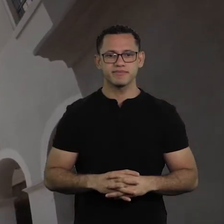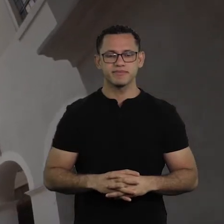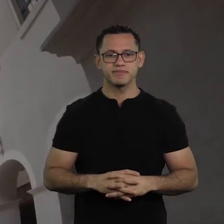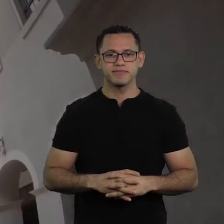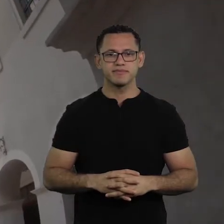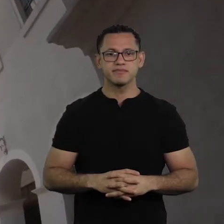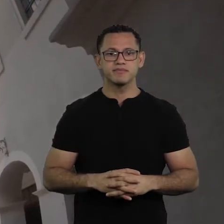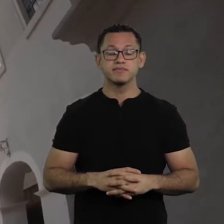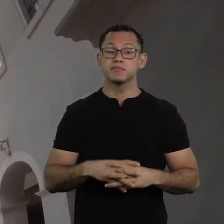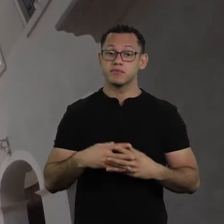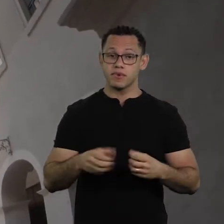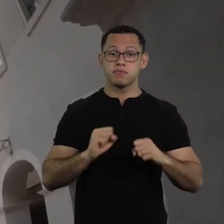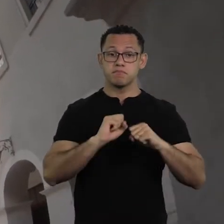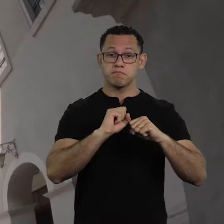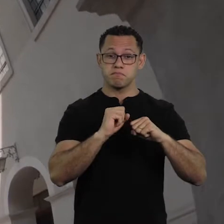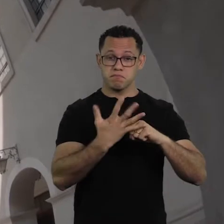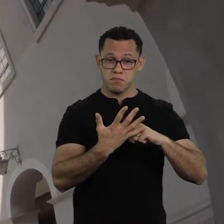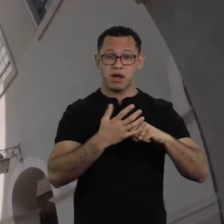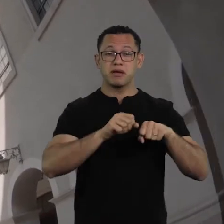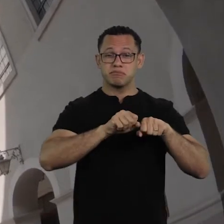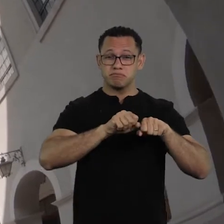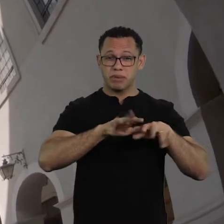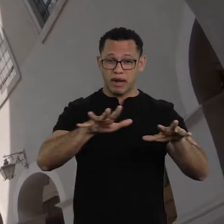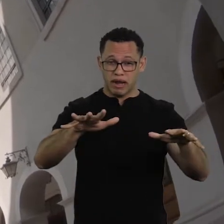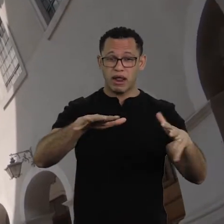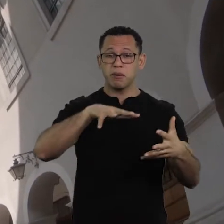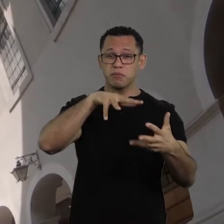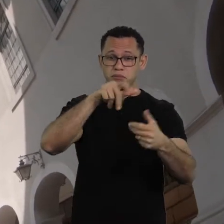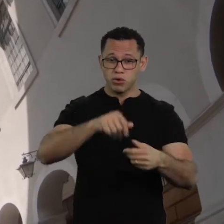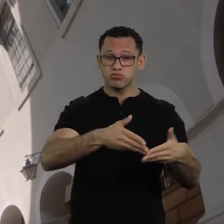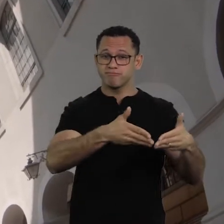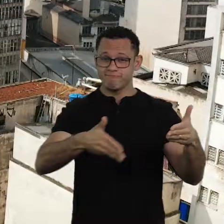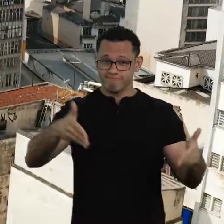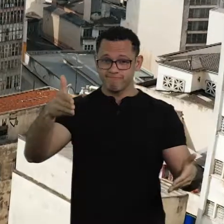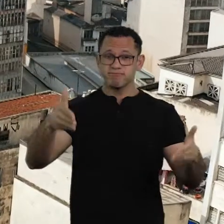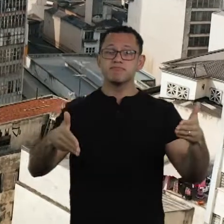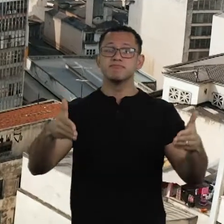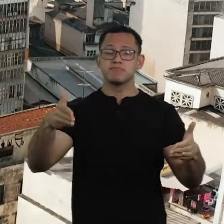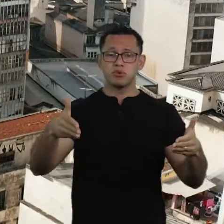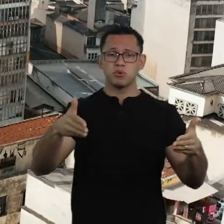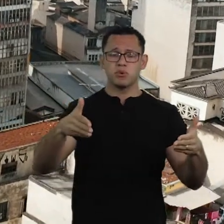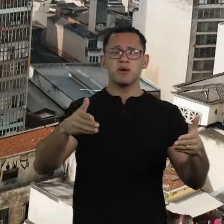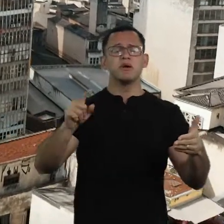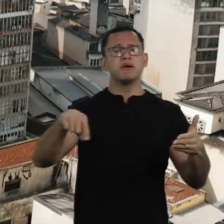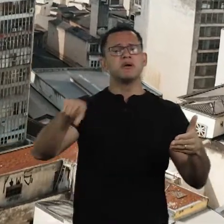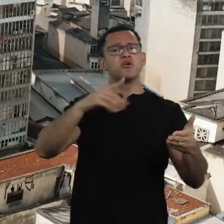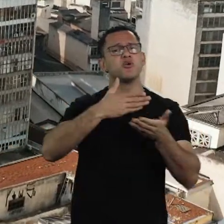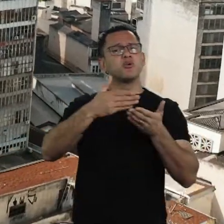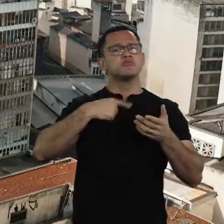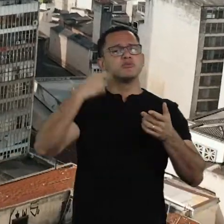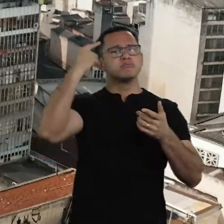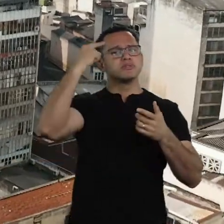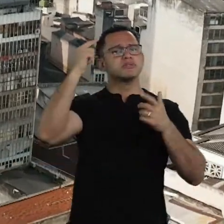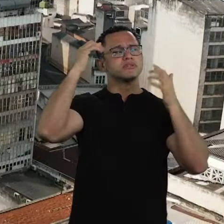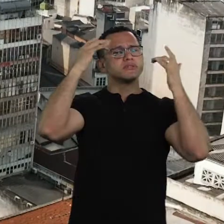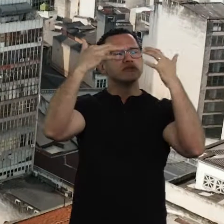The social reach of the pandemic also lead to a reflection on the reach of the human capacity to think,